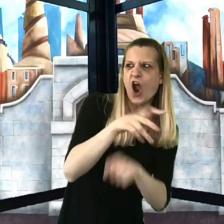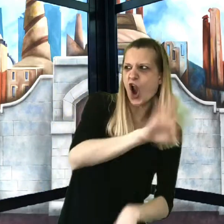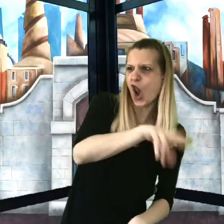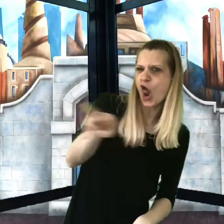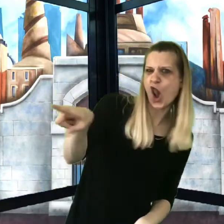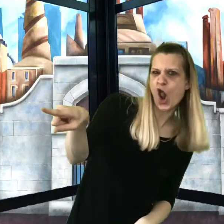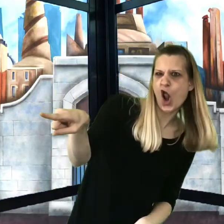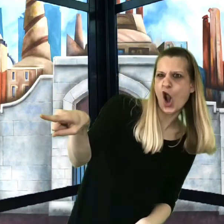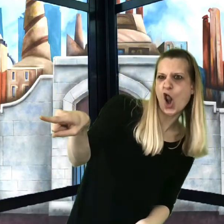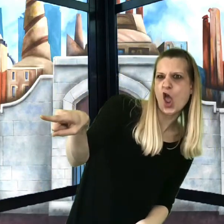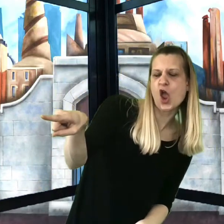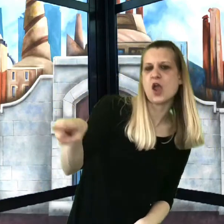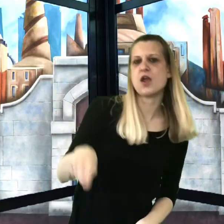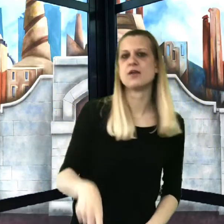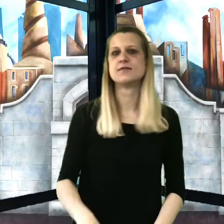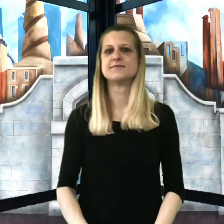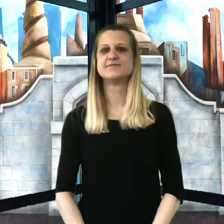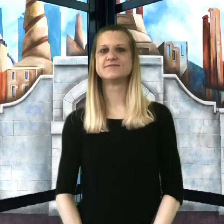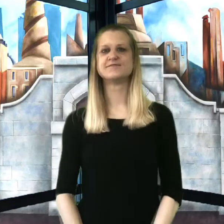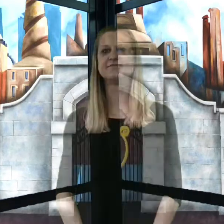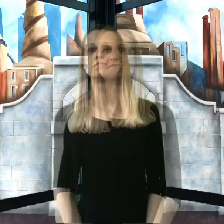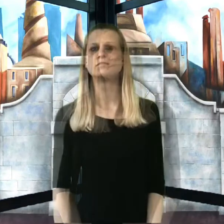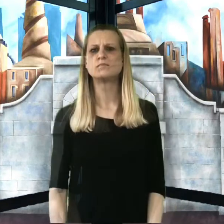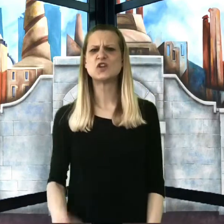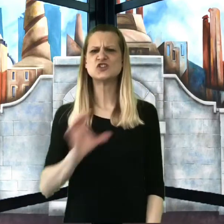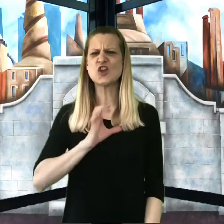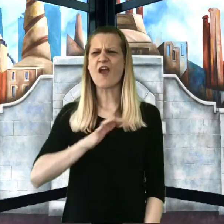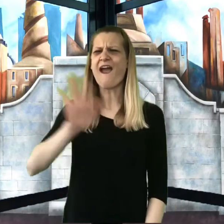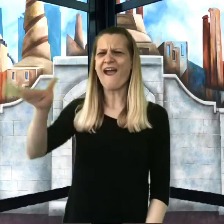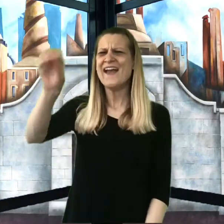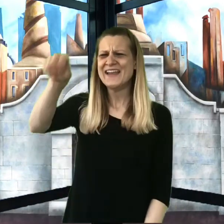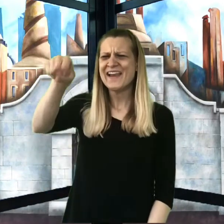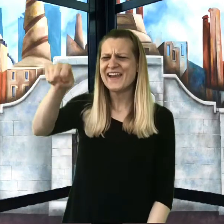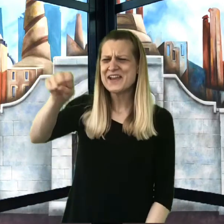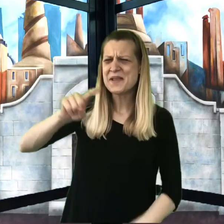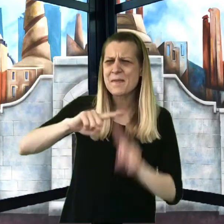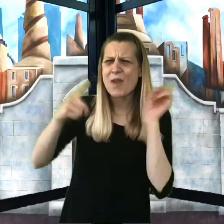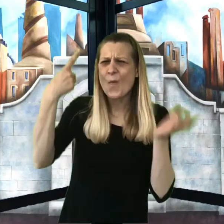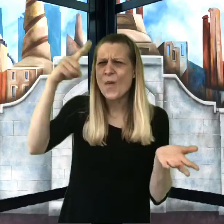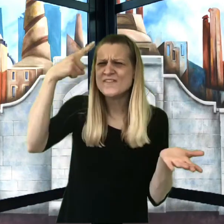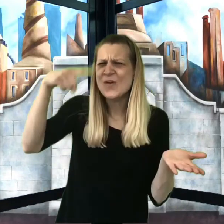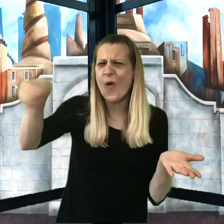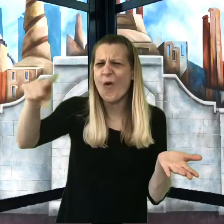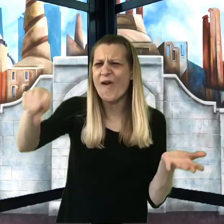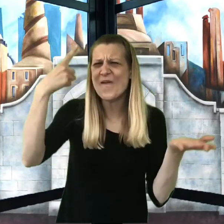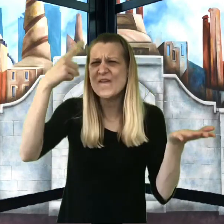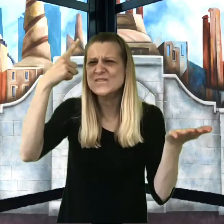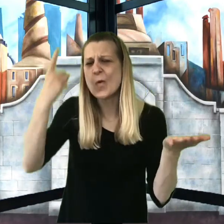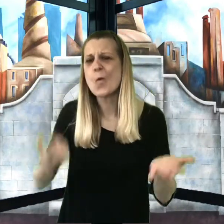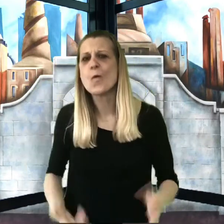Mr. Wonka pointed to a line of gigantic covered vans parked in a line near by. "Yes," Charlie said. "What are they for?"